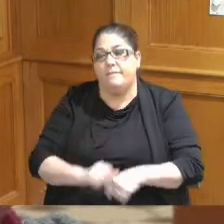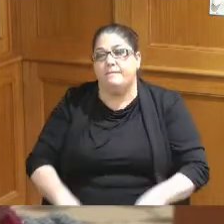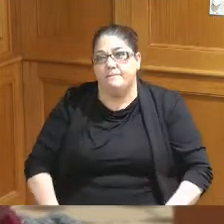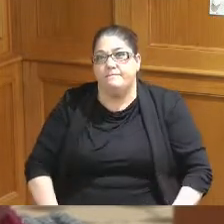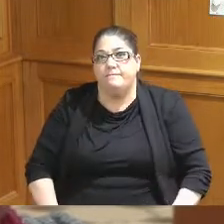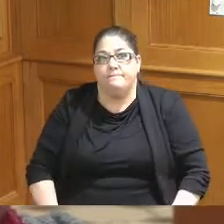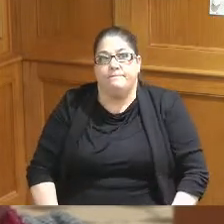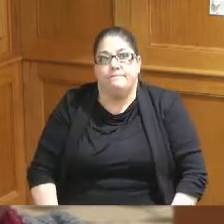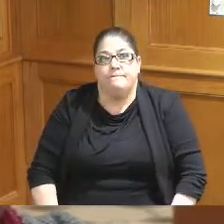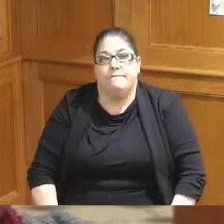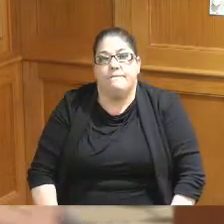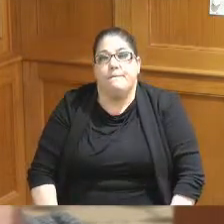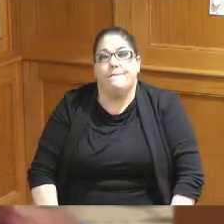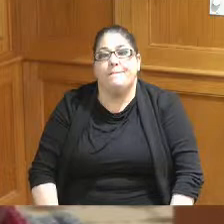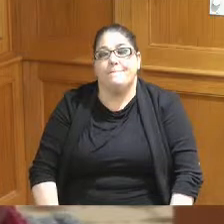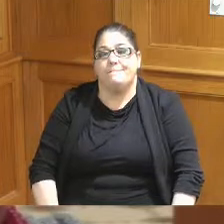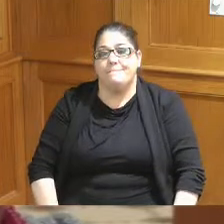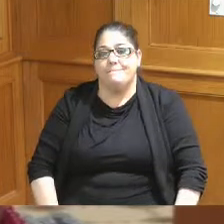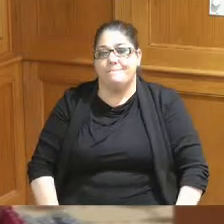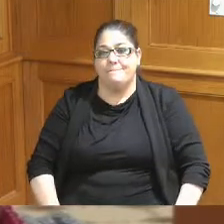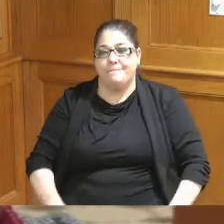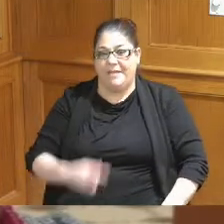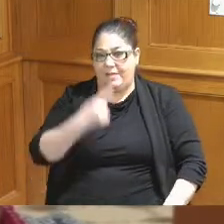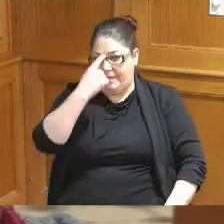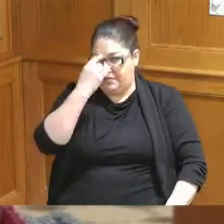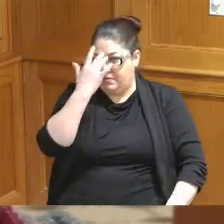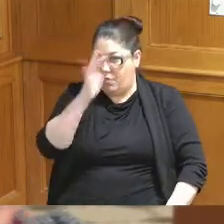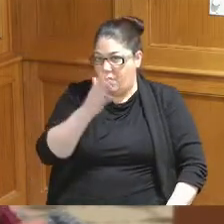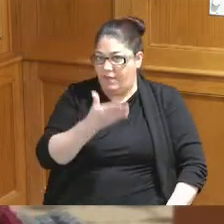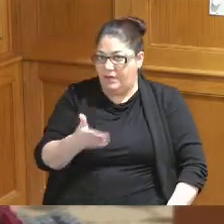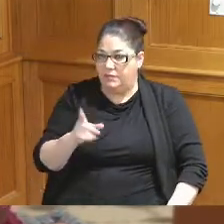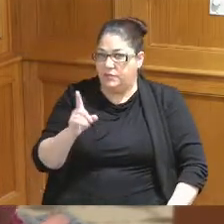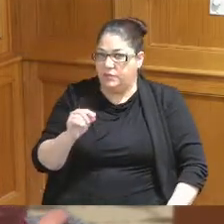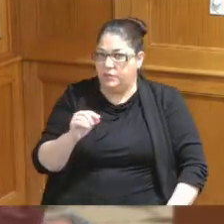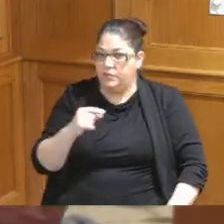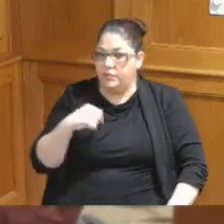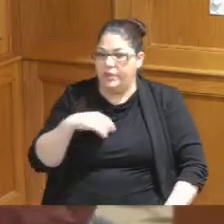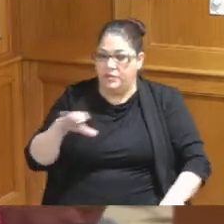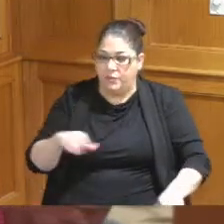then ideally and I think the smart thing we're doing is we're doing this assuming conservative